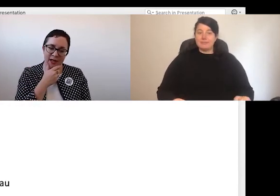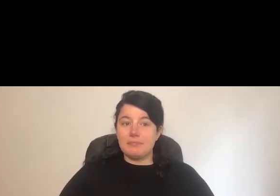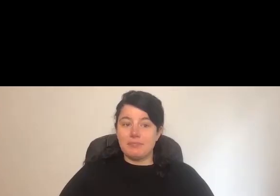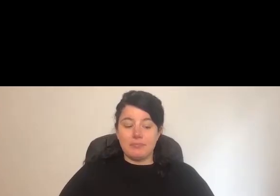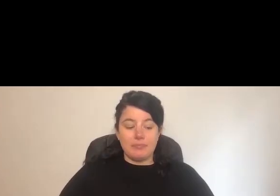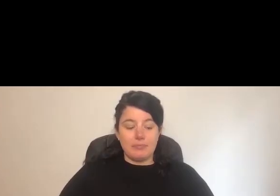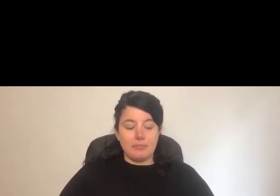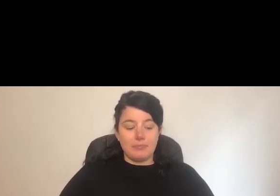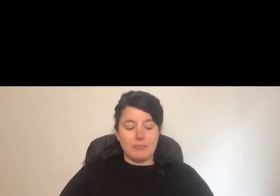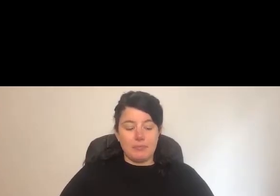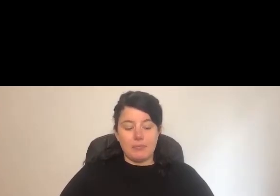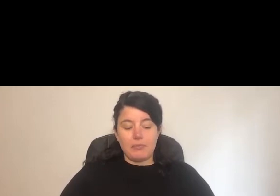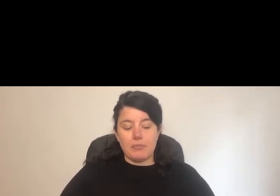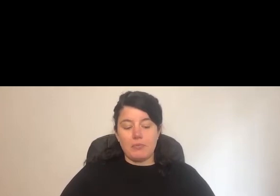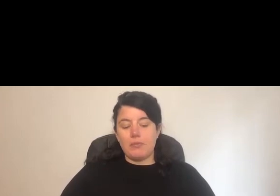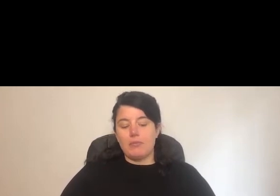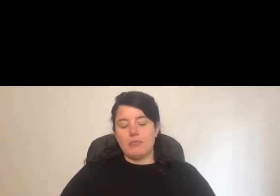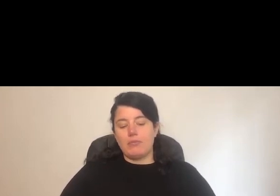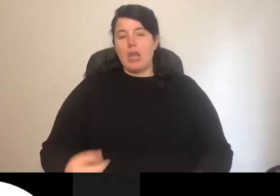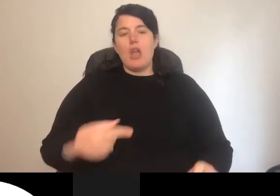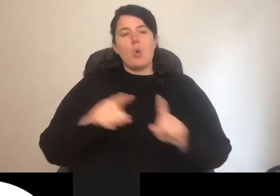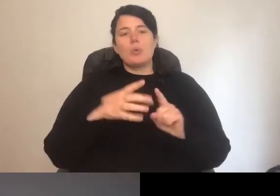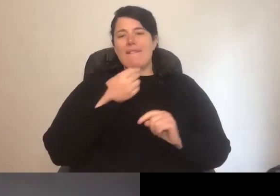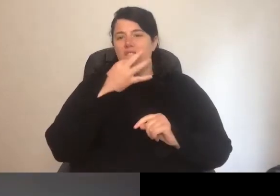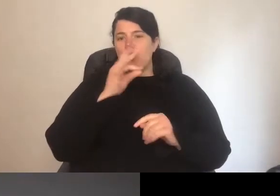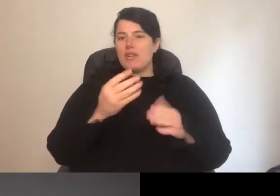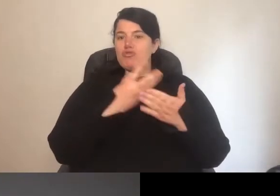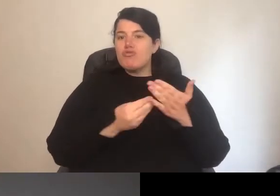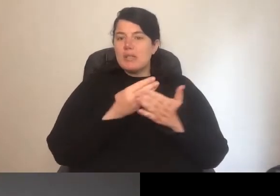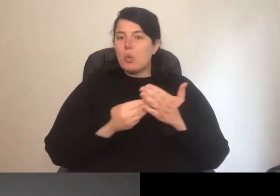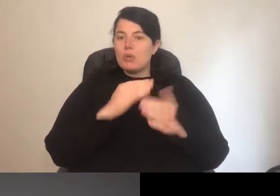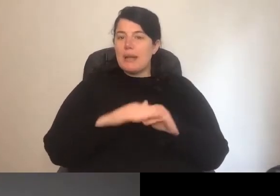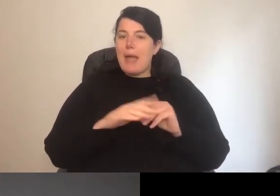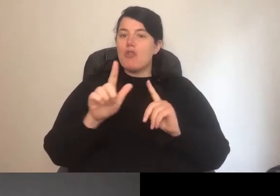also have a series of free resources about remote and online workplaces